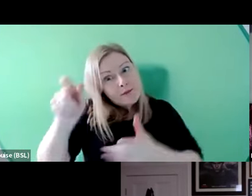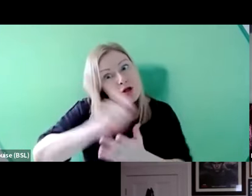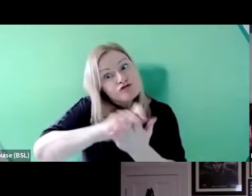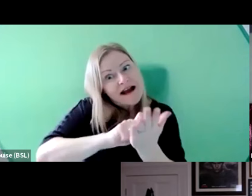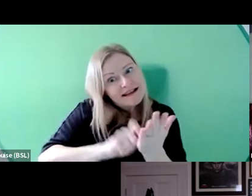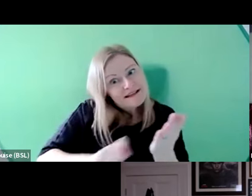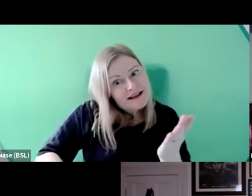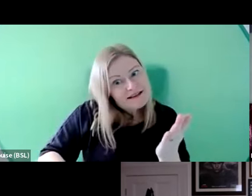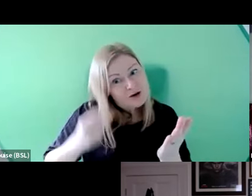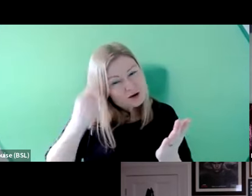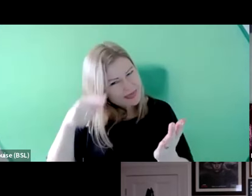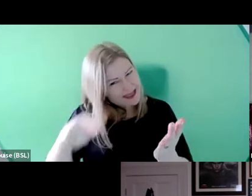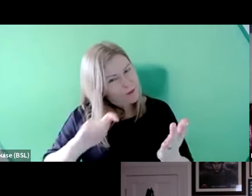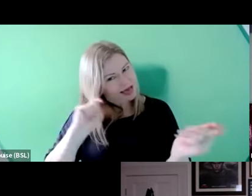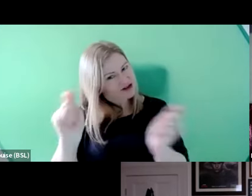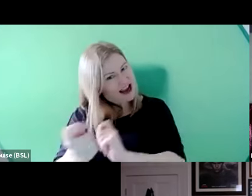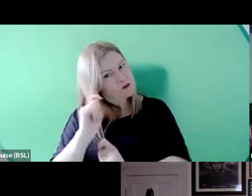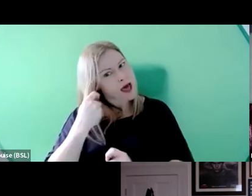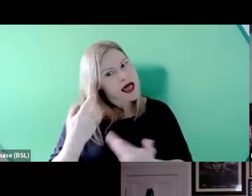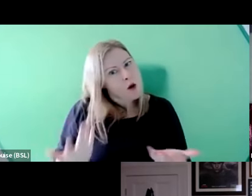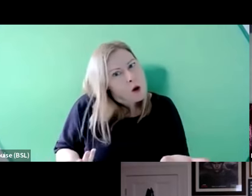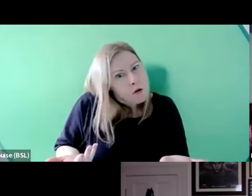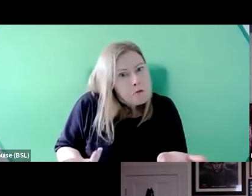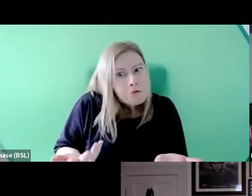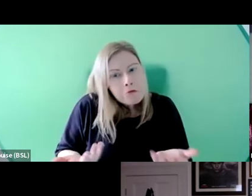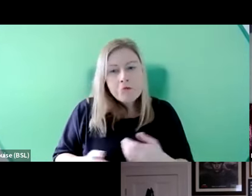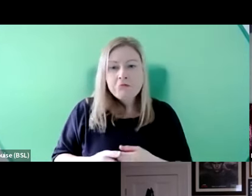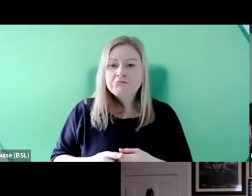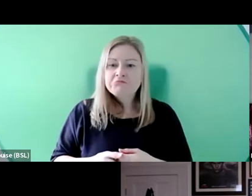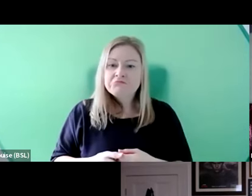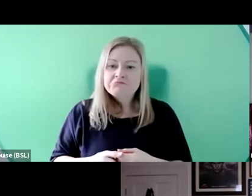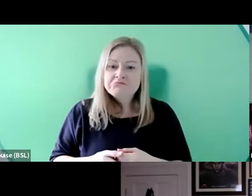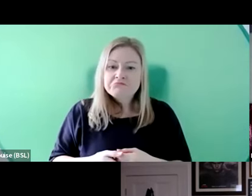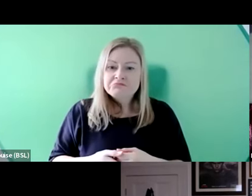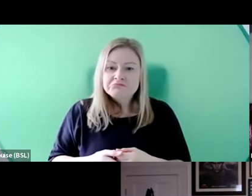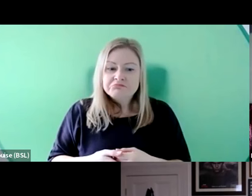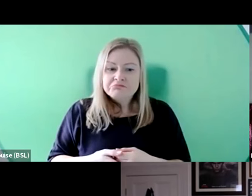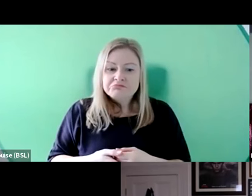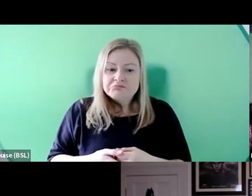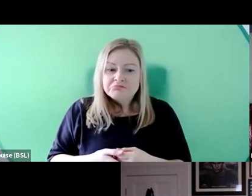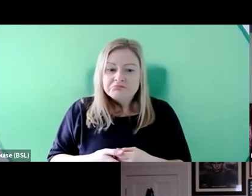Well the change would be massive and